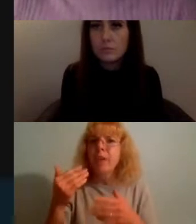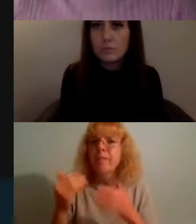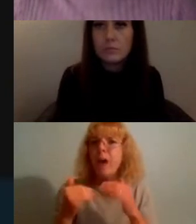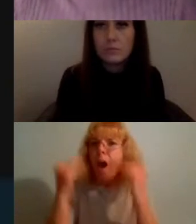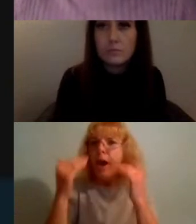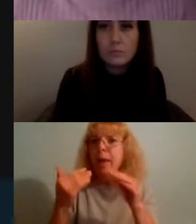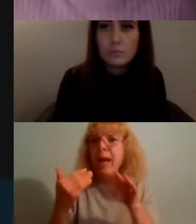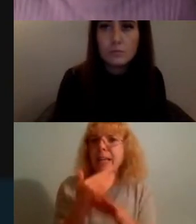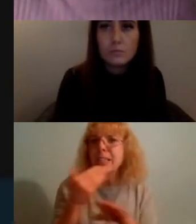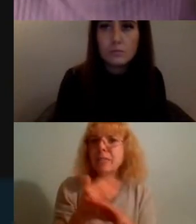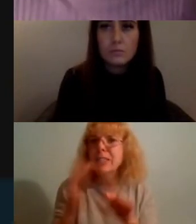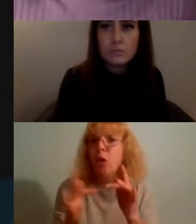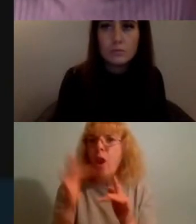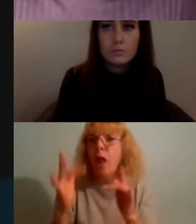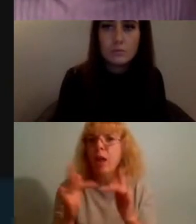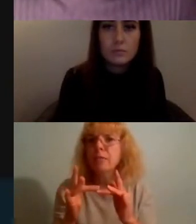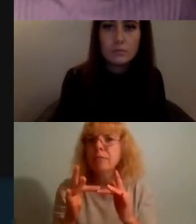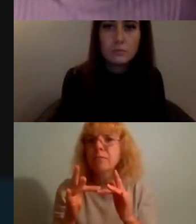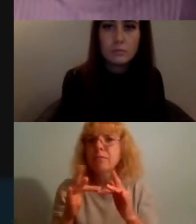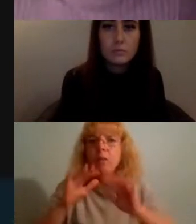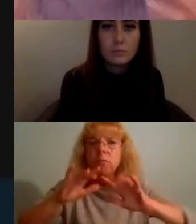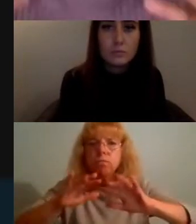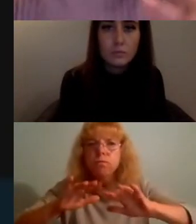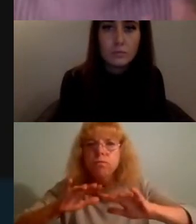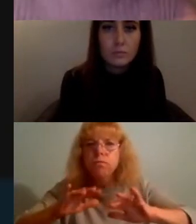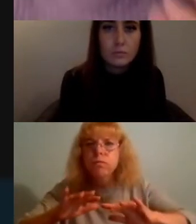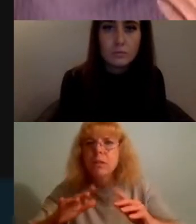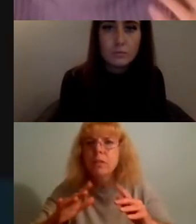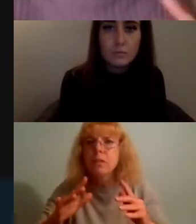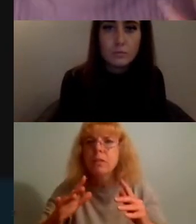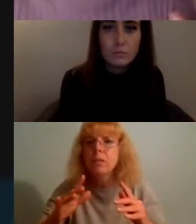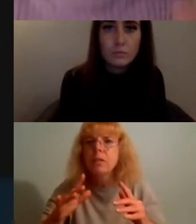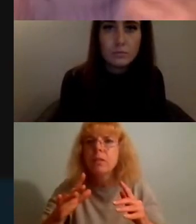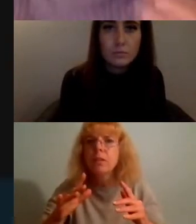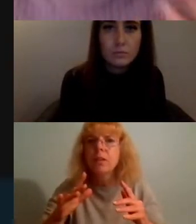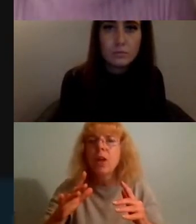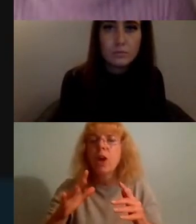and kind of not not forgetting that what social media is for or what it has been